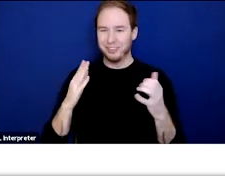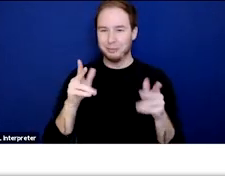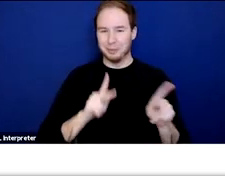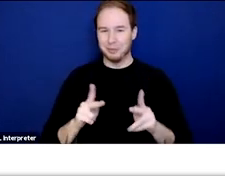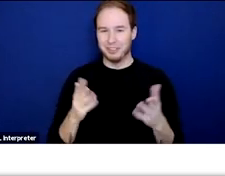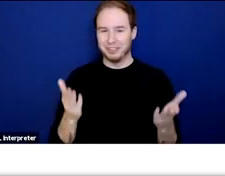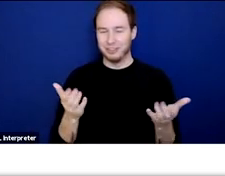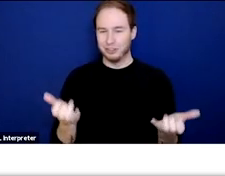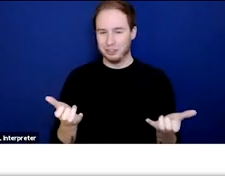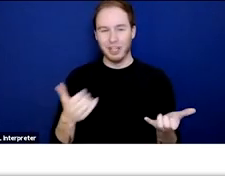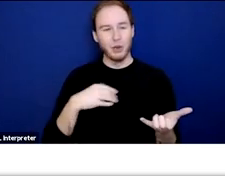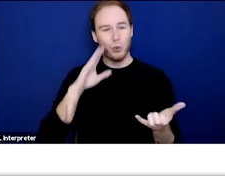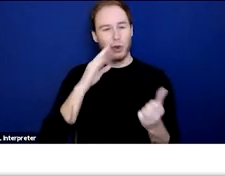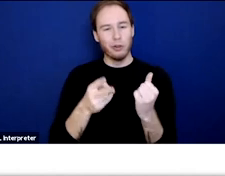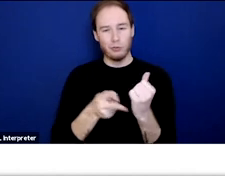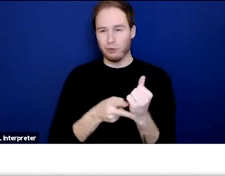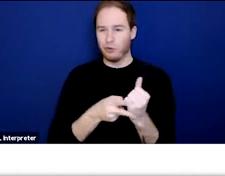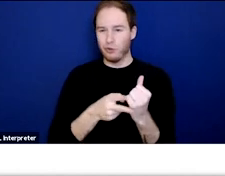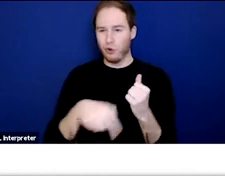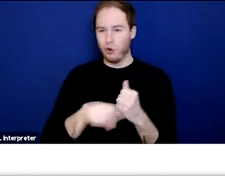We'll have a recording available on our website,